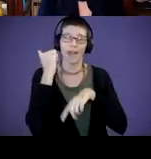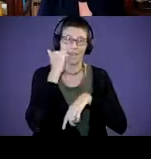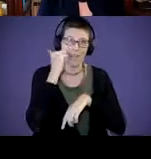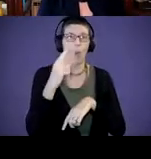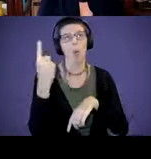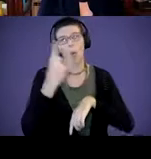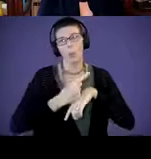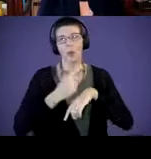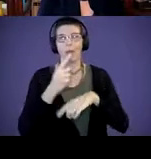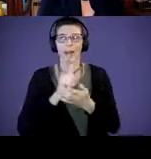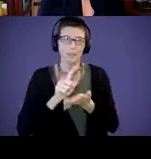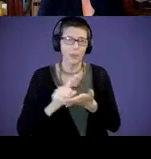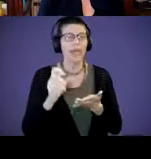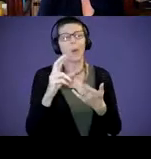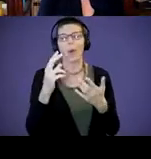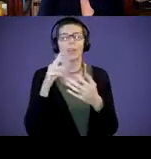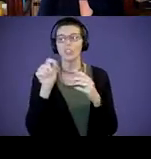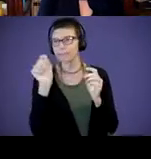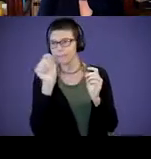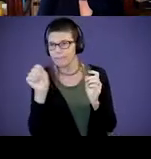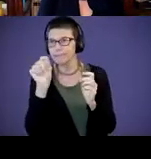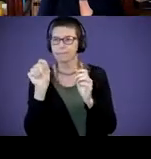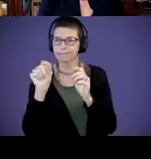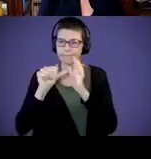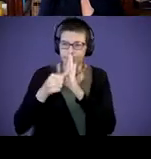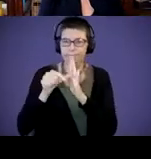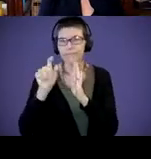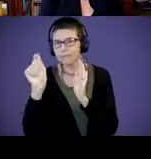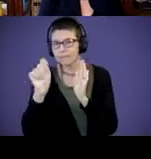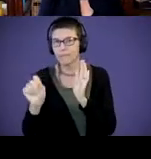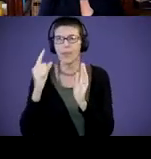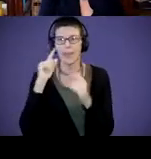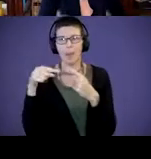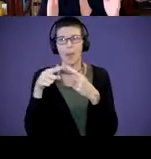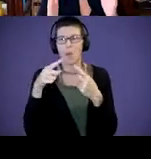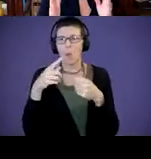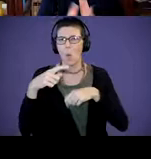notes on it as a reminder and thinking about the time of day that you really want to focus on this.